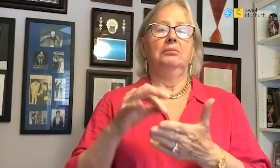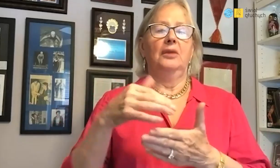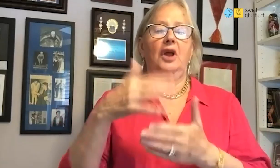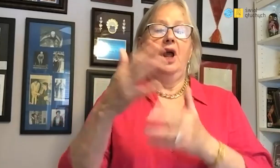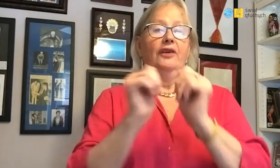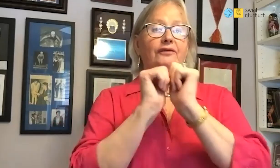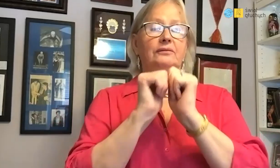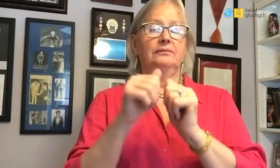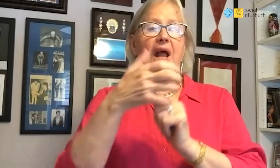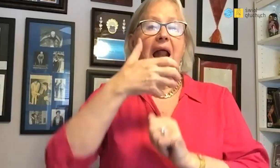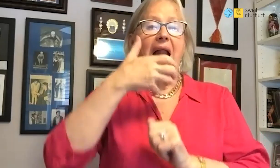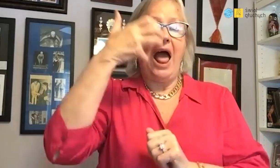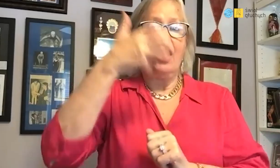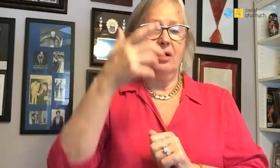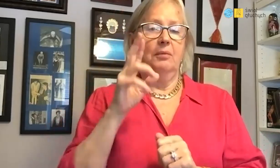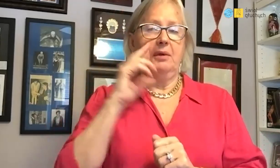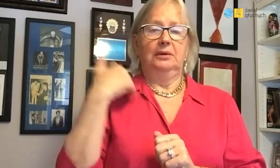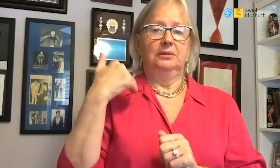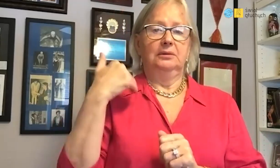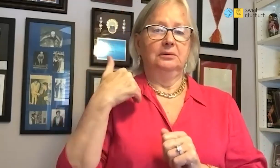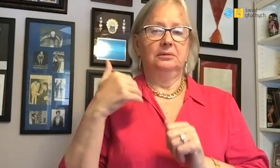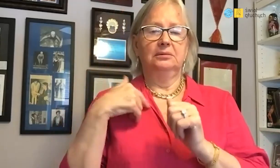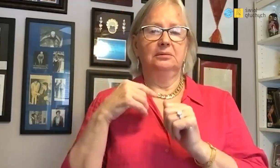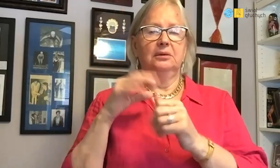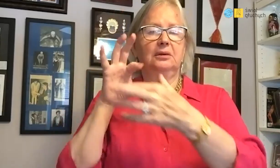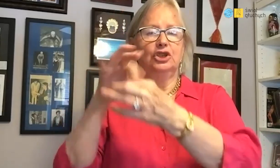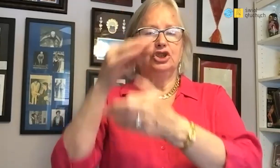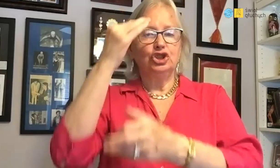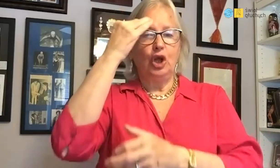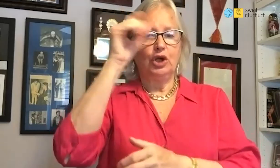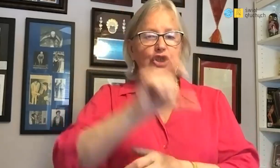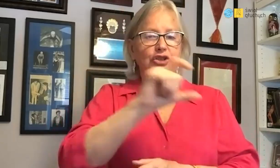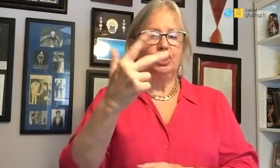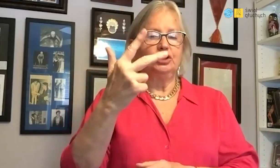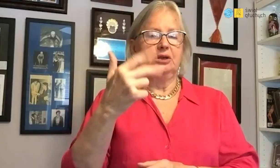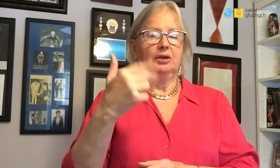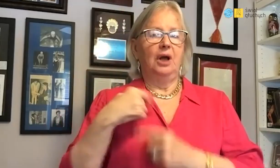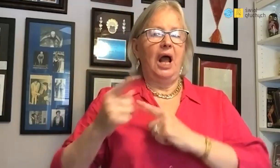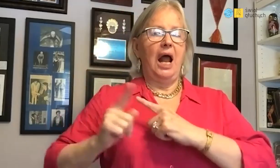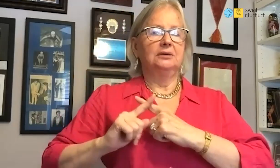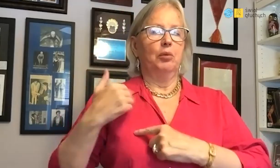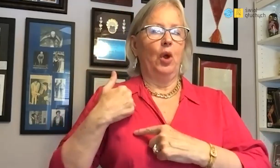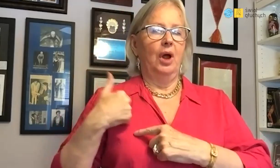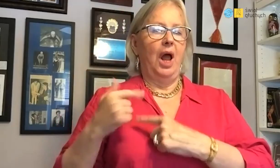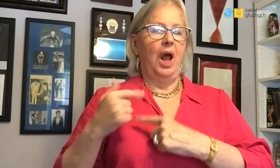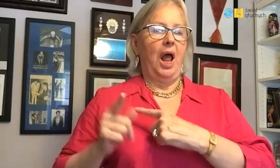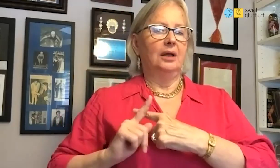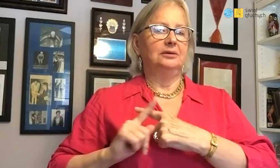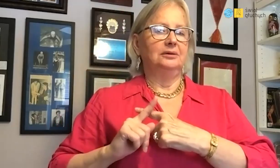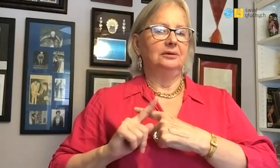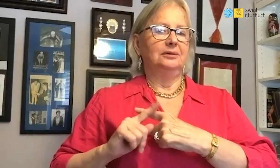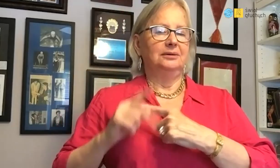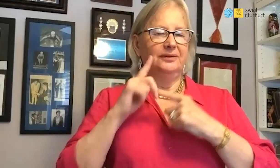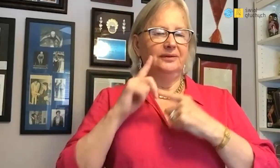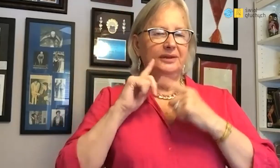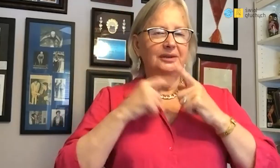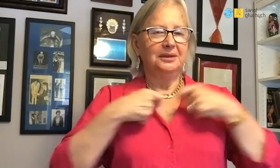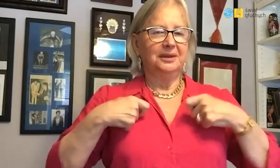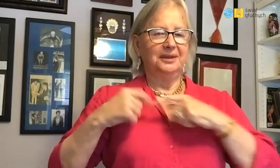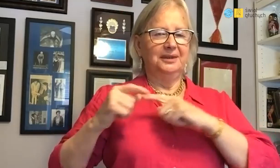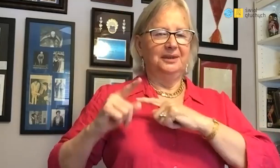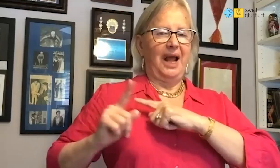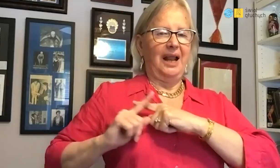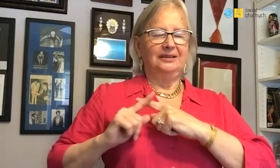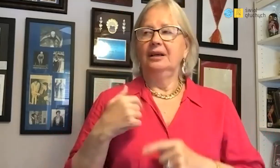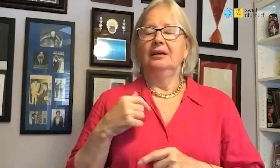I bdlonged to the Scout Girl team of the Deaf at Warsaw School of the Deaf.